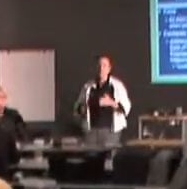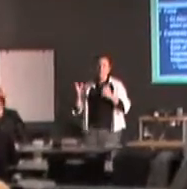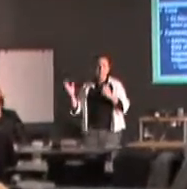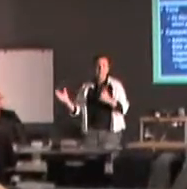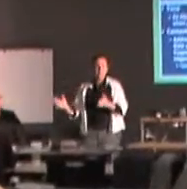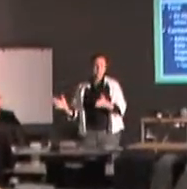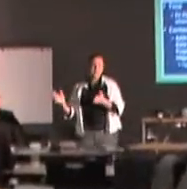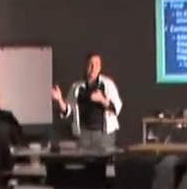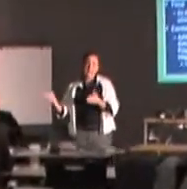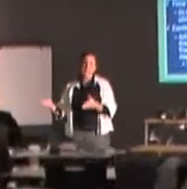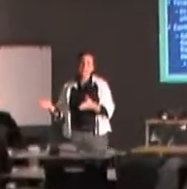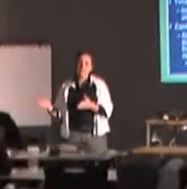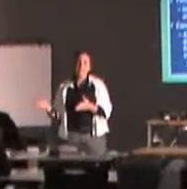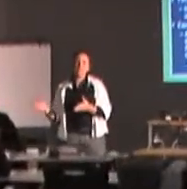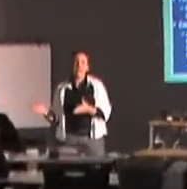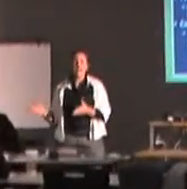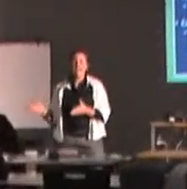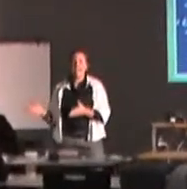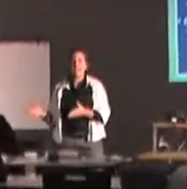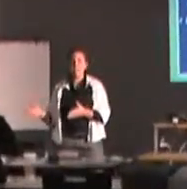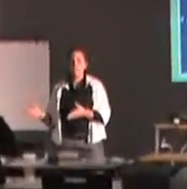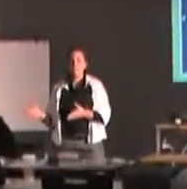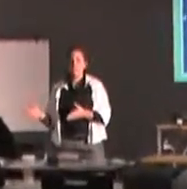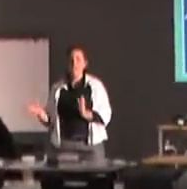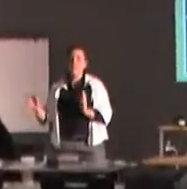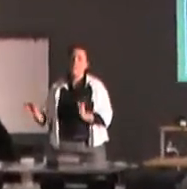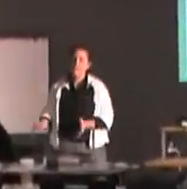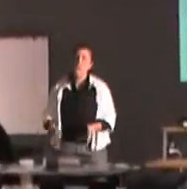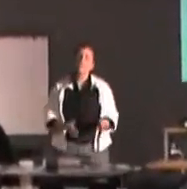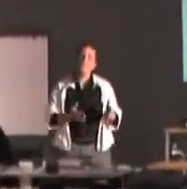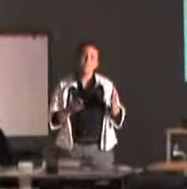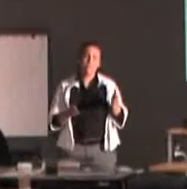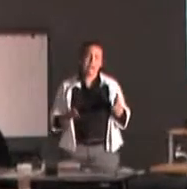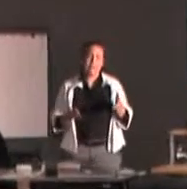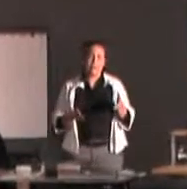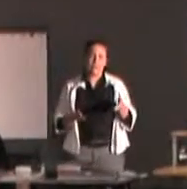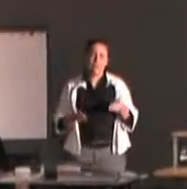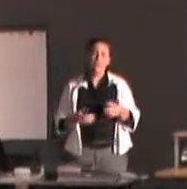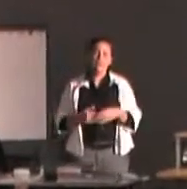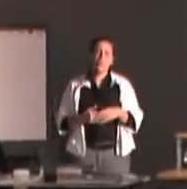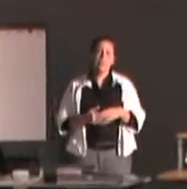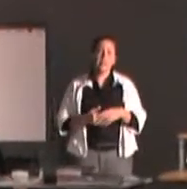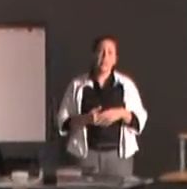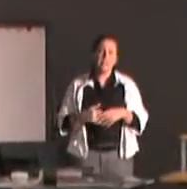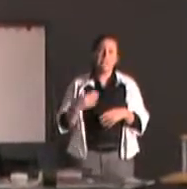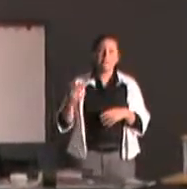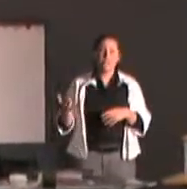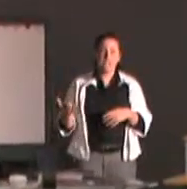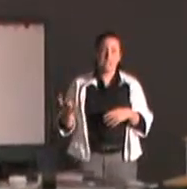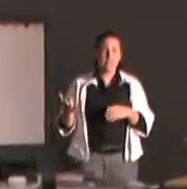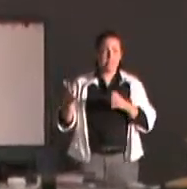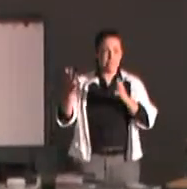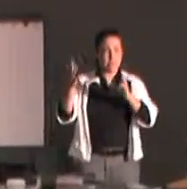AND ALTHOUGH WE KNOW A GREAT DEAL ABOUT SERVING DIFFERENT PEOPLE FROM DIFFERENT BACKGROUNDS,